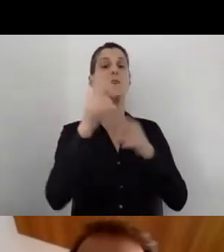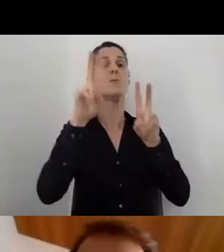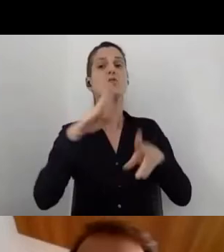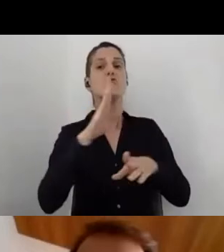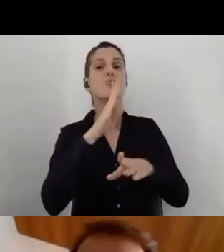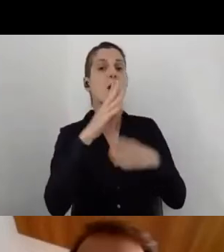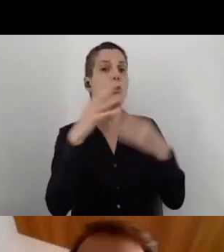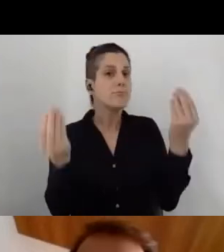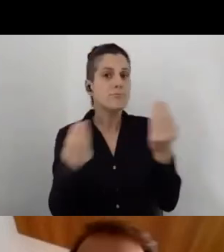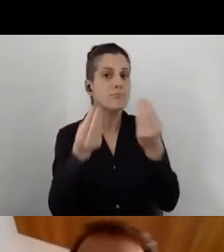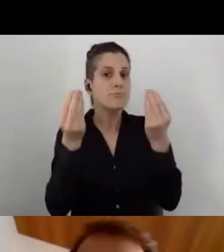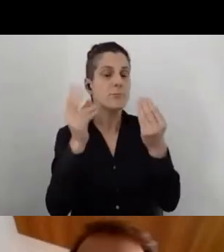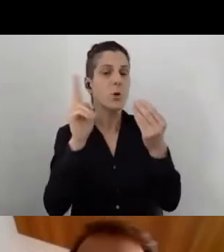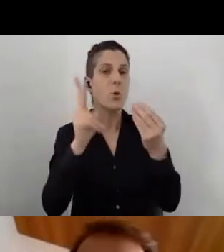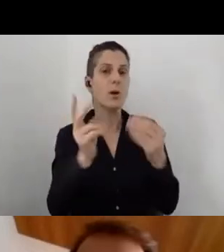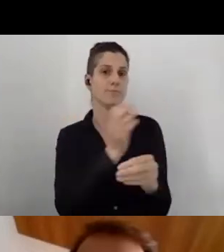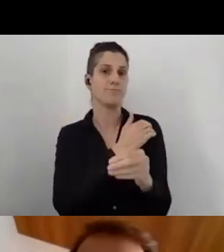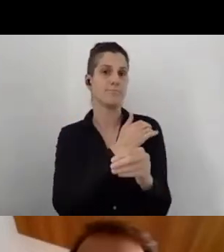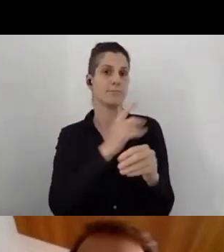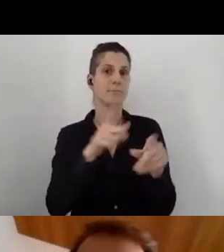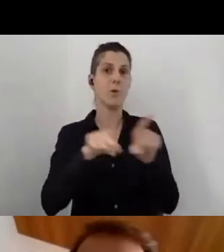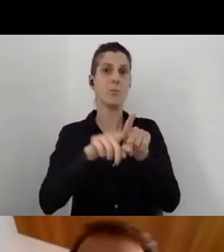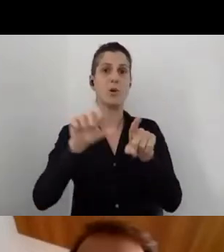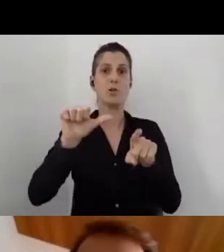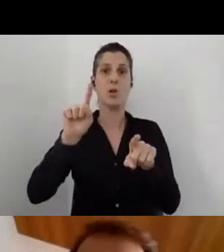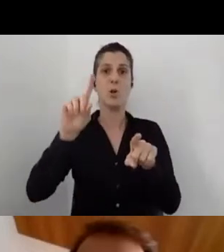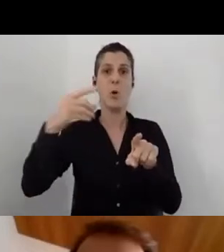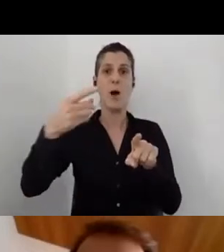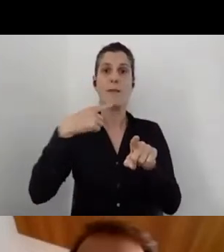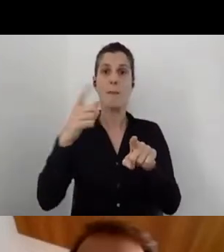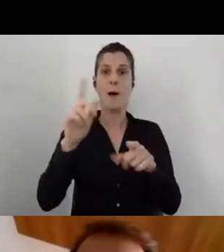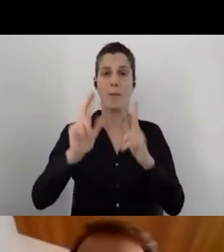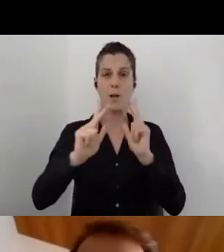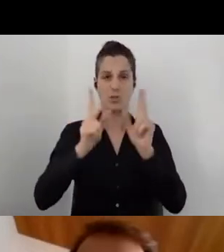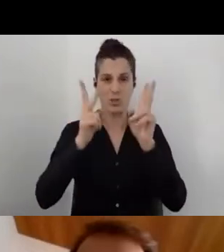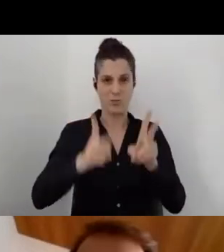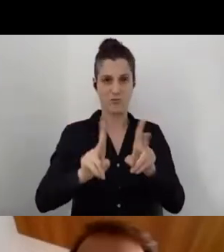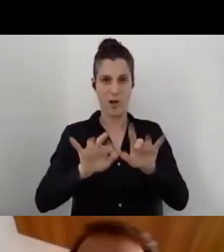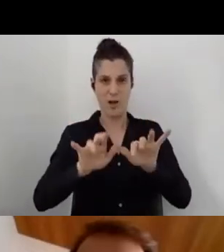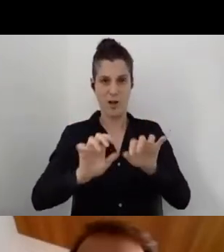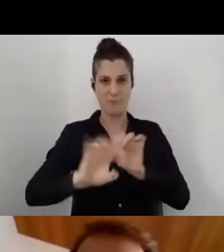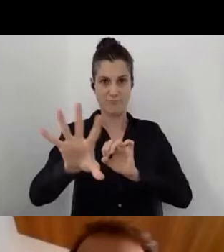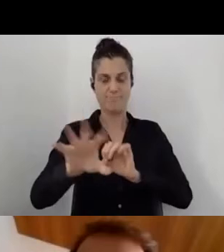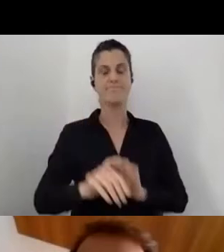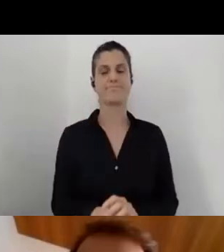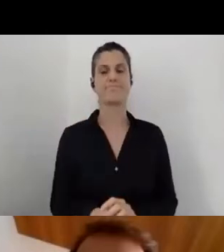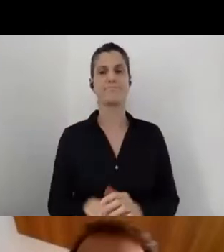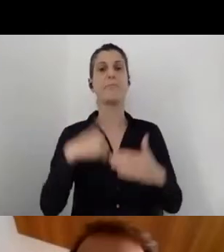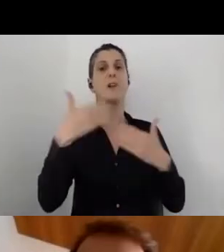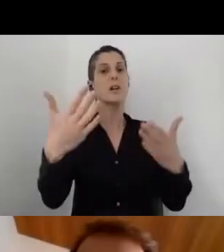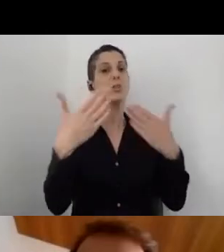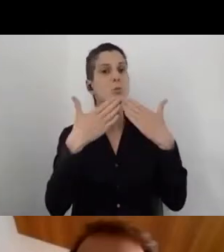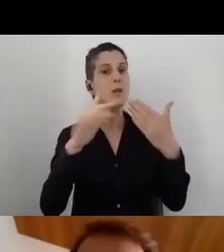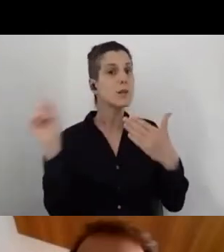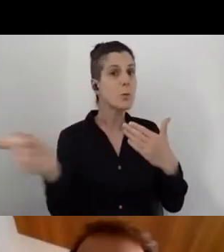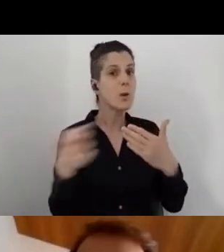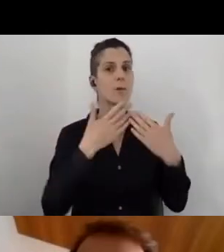contact us just like Ohad said. After I thanked everybody, I really want to thank all of you guys,